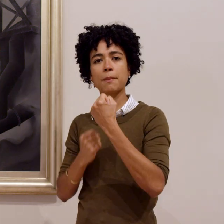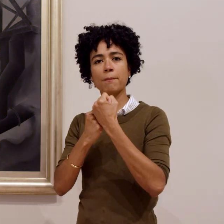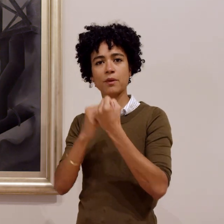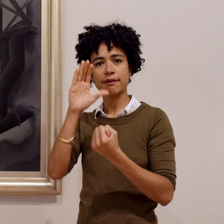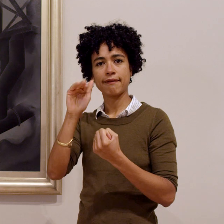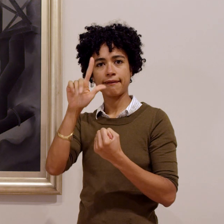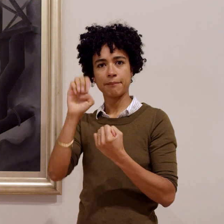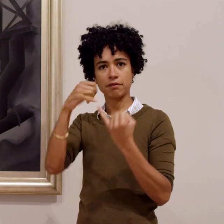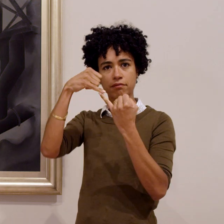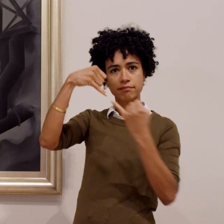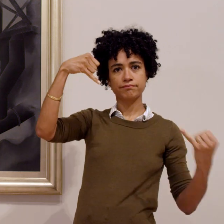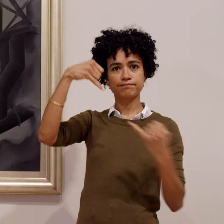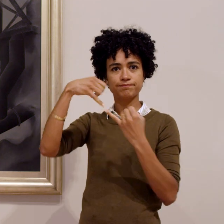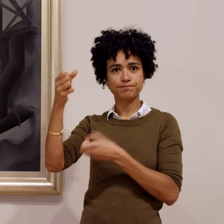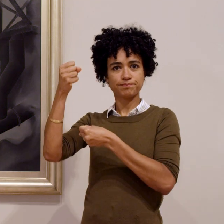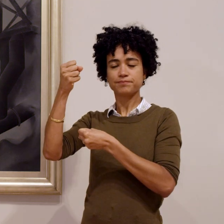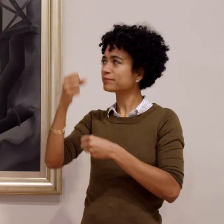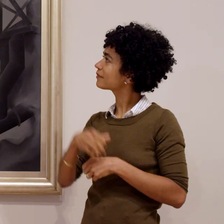These are the support cables, holding up the stacks.